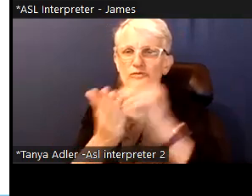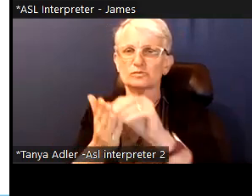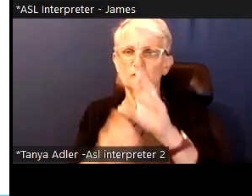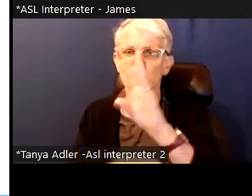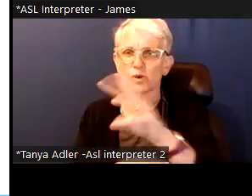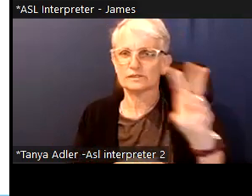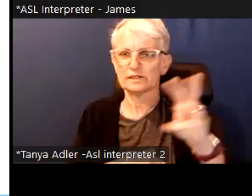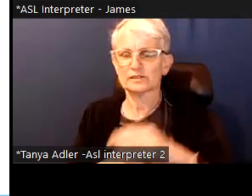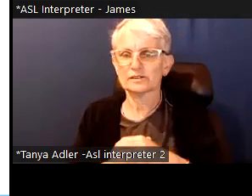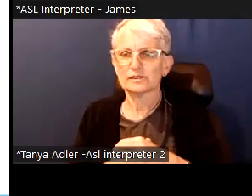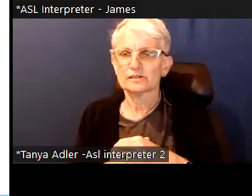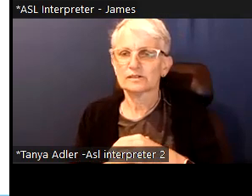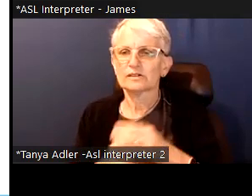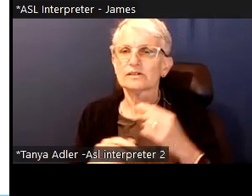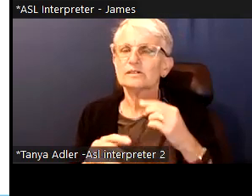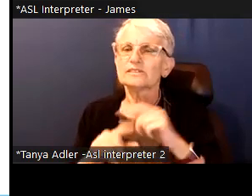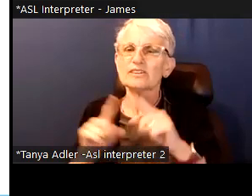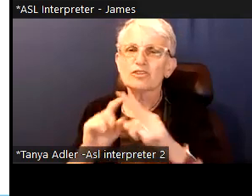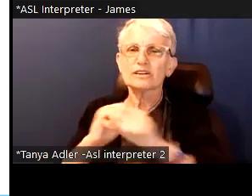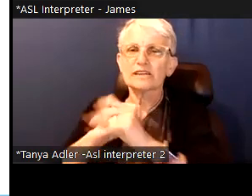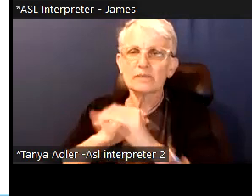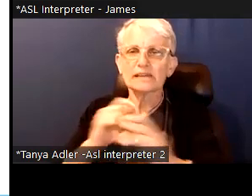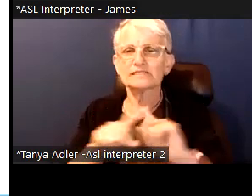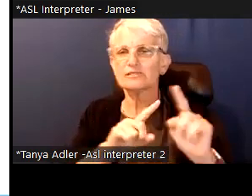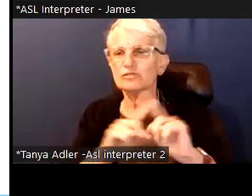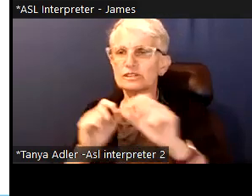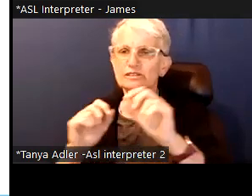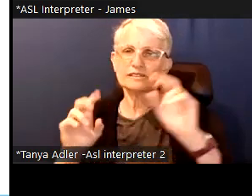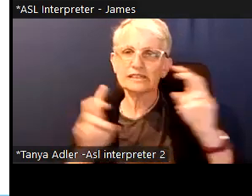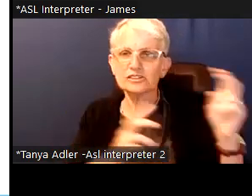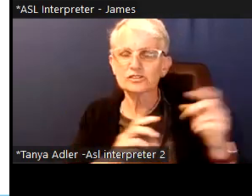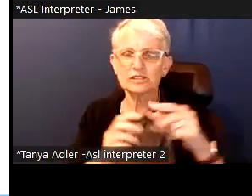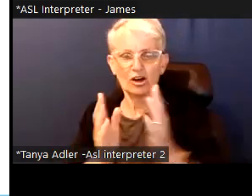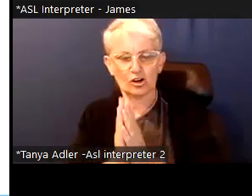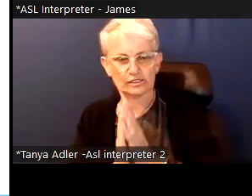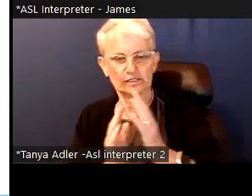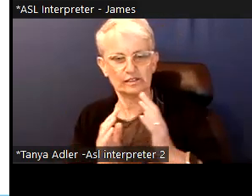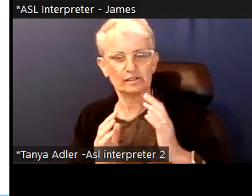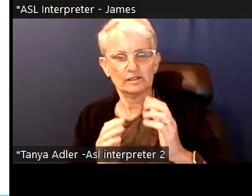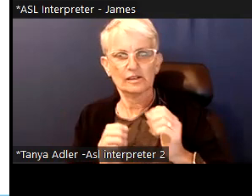Look at media releases, on candidate websites and social media announcements. Secondly distinguish between critiques and commitments. Or promises.